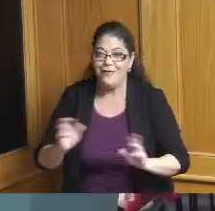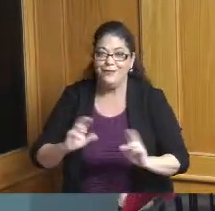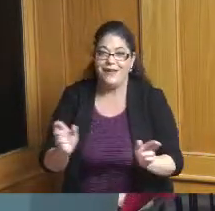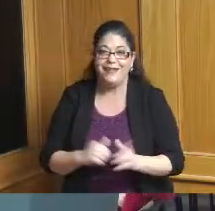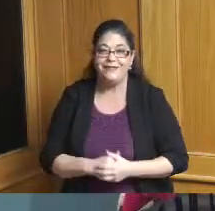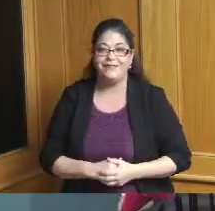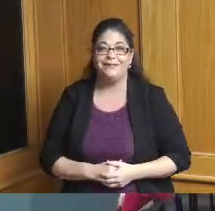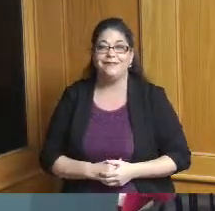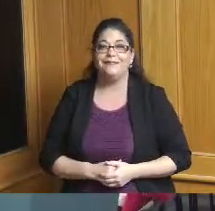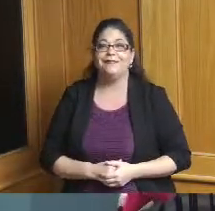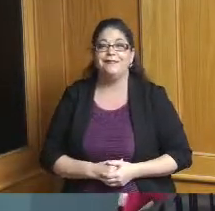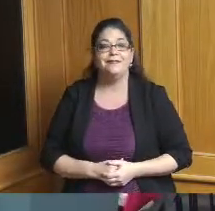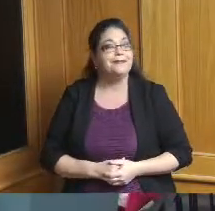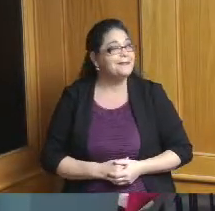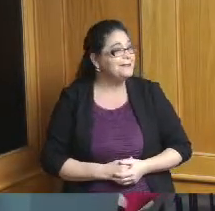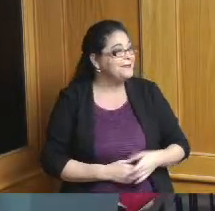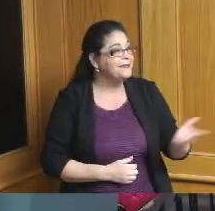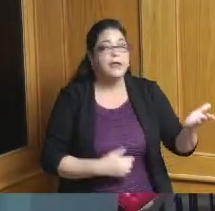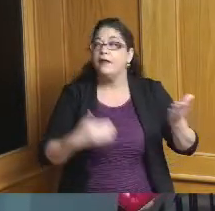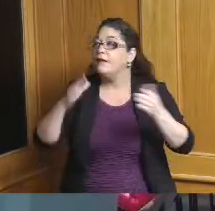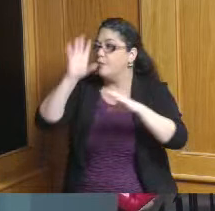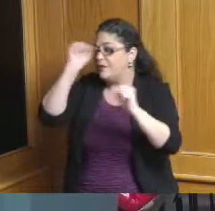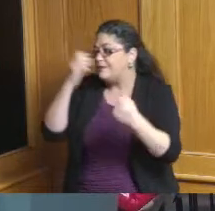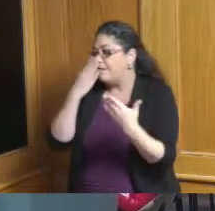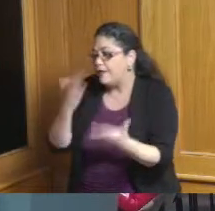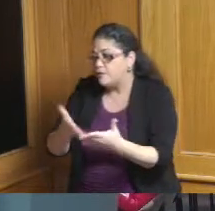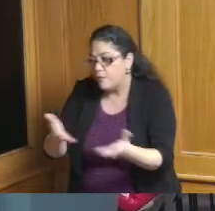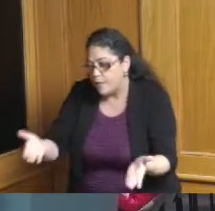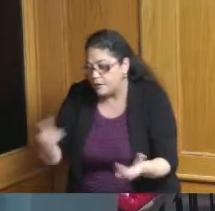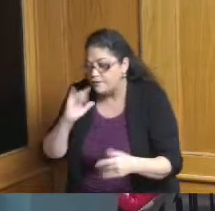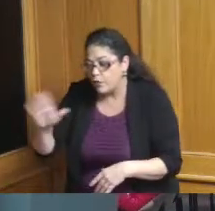certainly thank you so much for your presentation obviously there's a lot of work that's been done